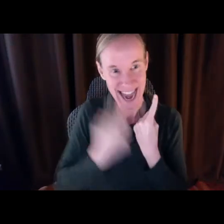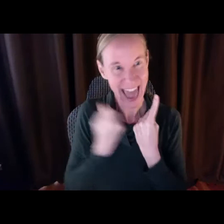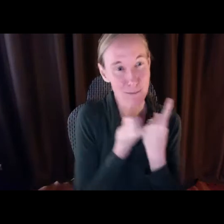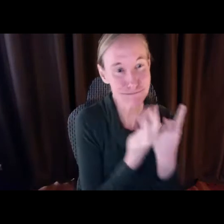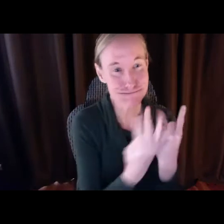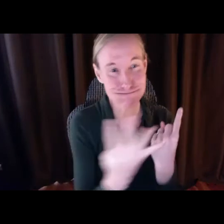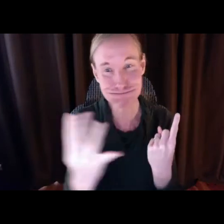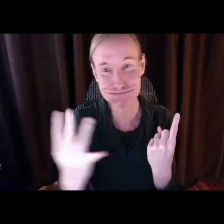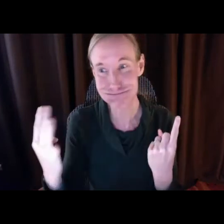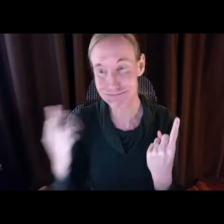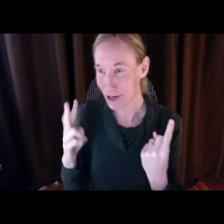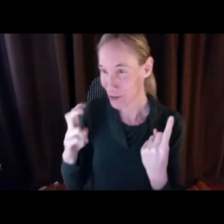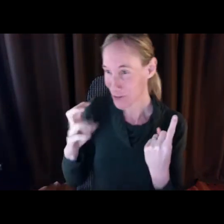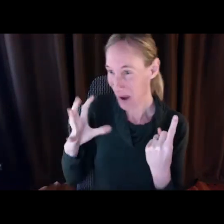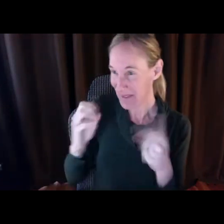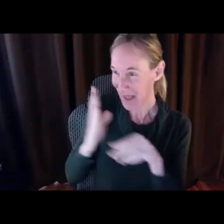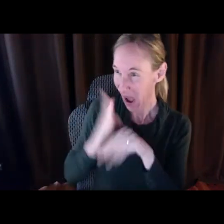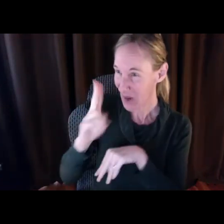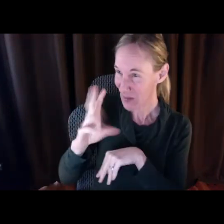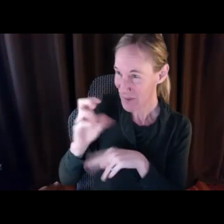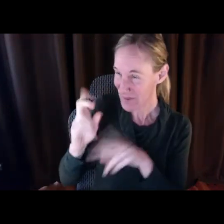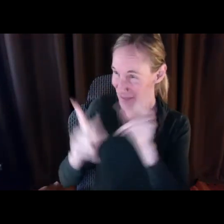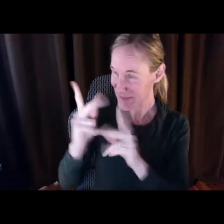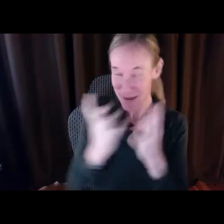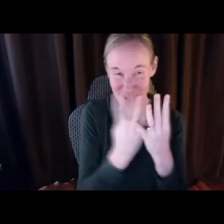usually the only ones in the room. And to say that I'm